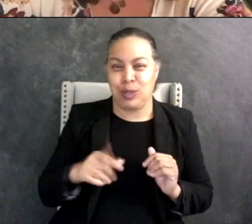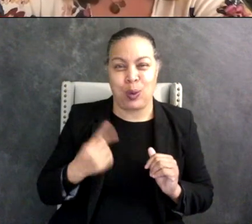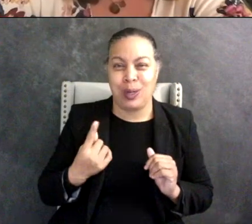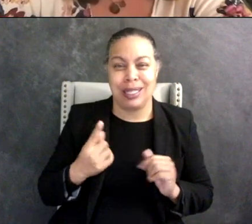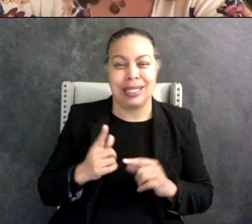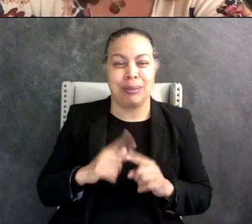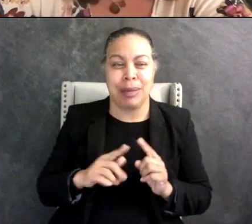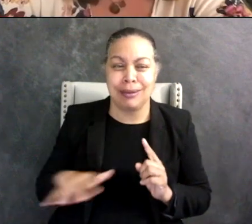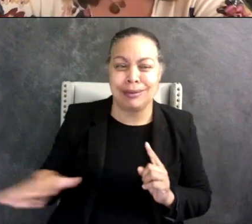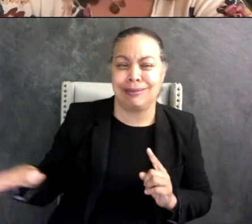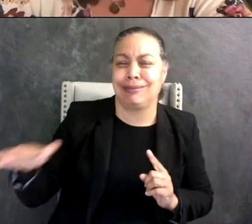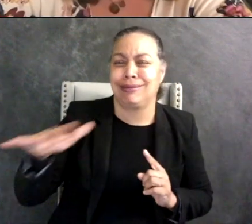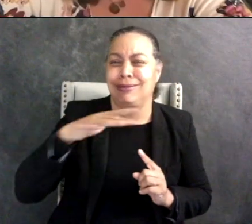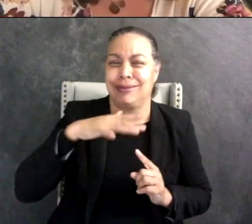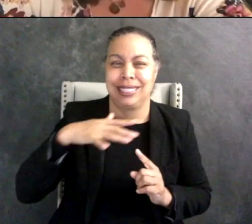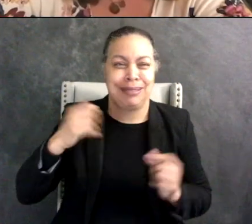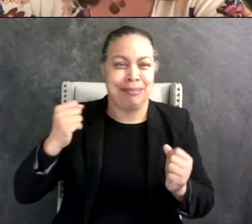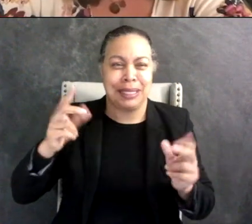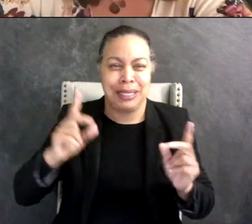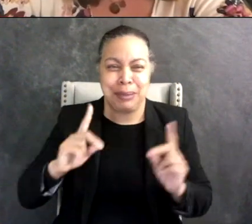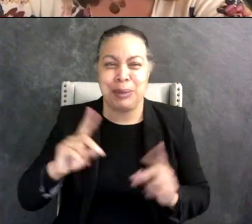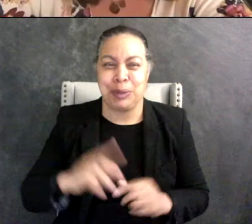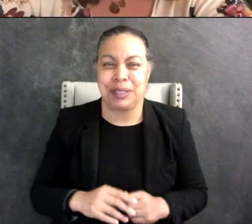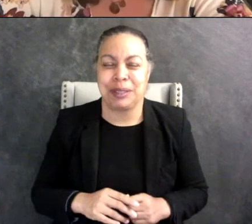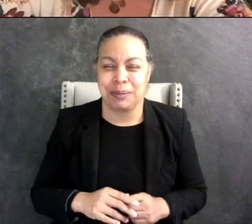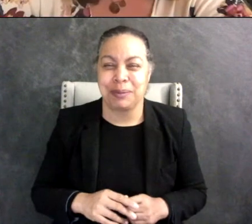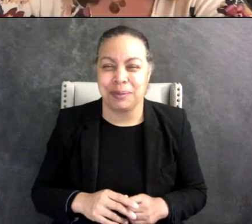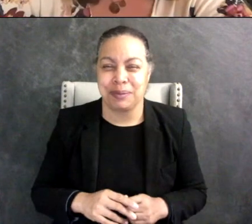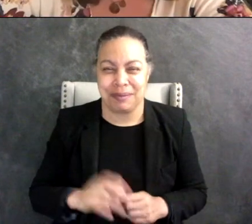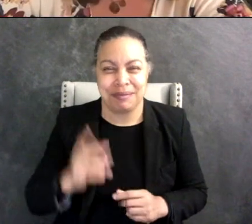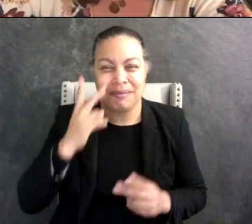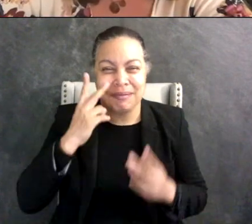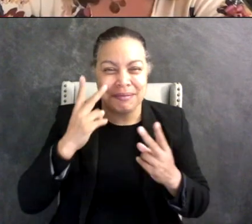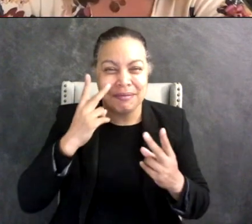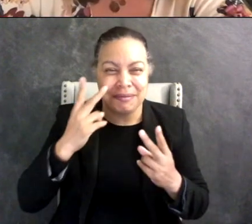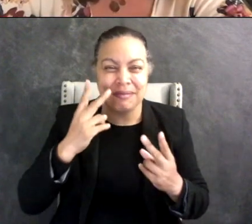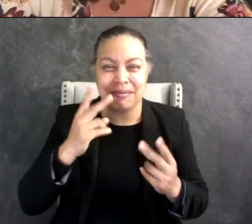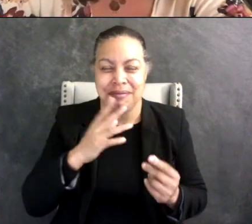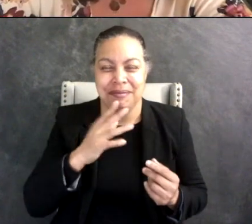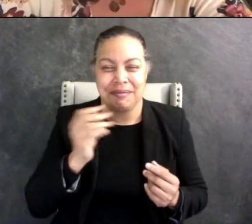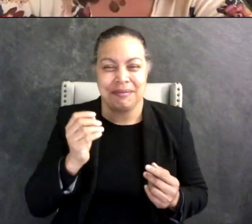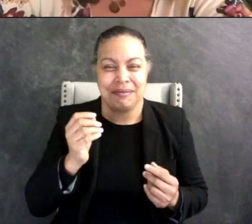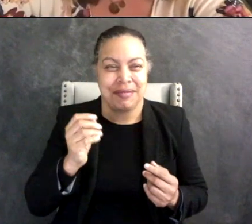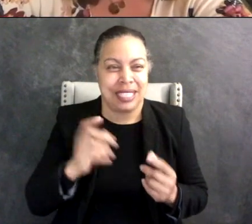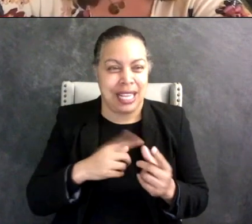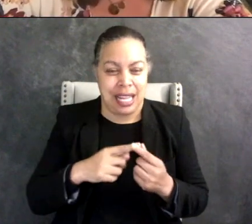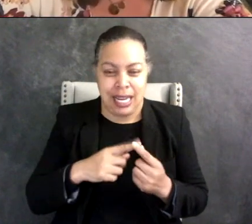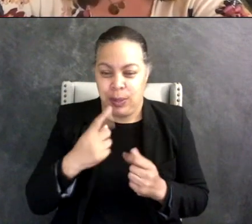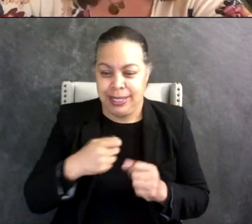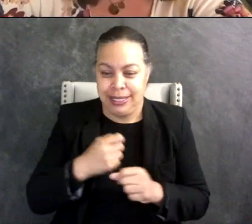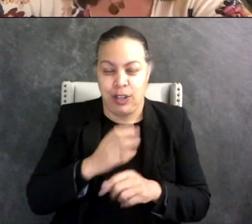around like a lot of people have seen them and then about a year after I started my library I